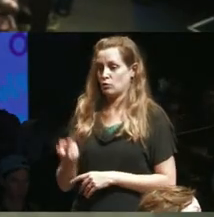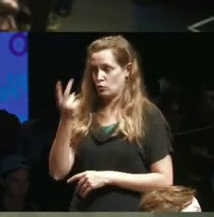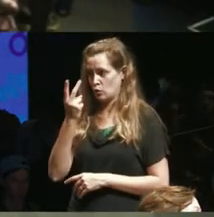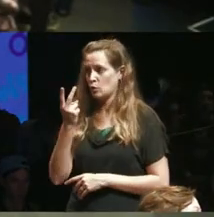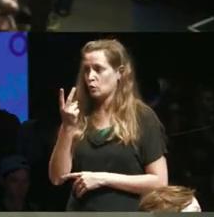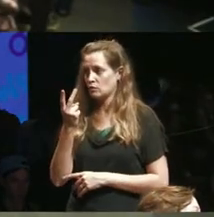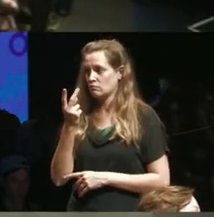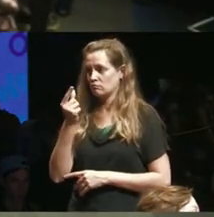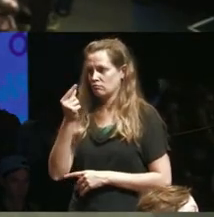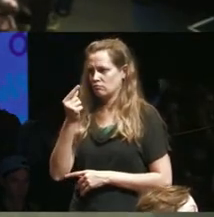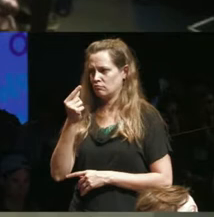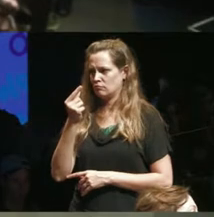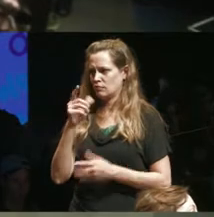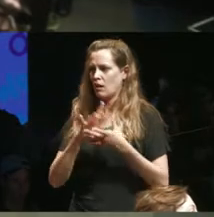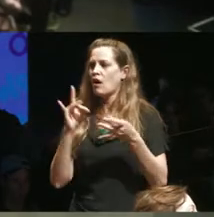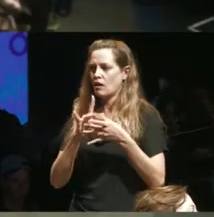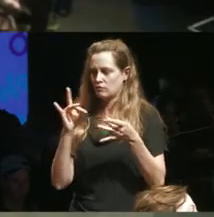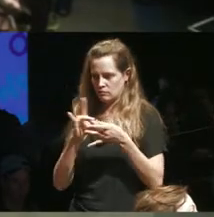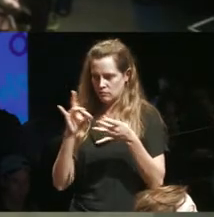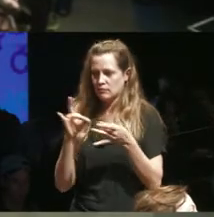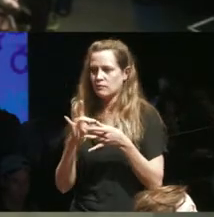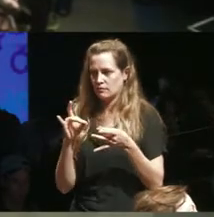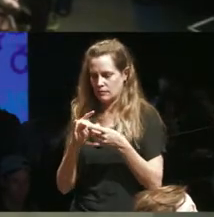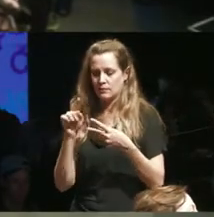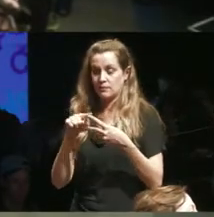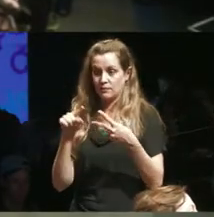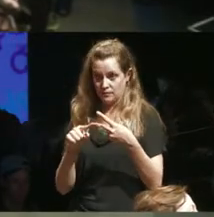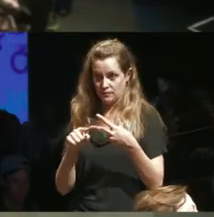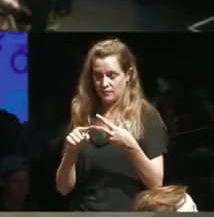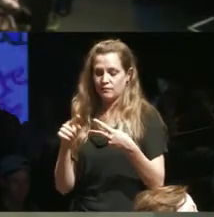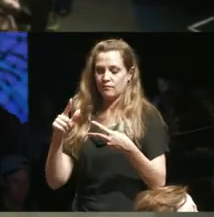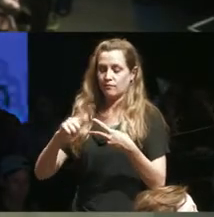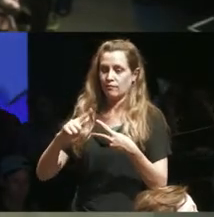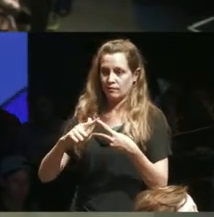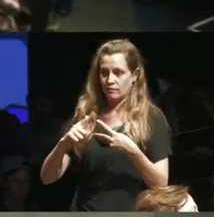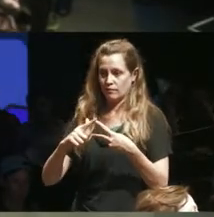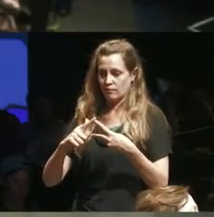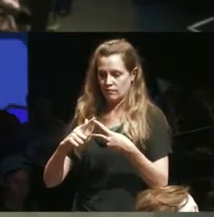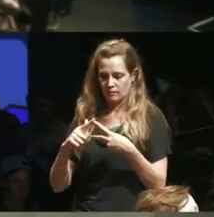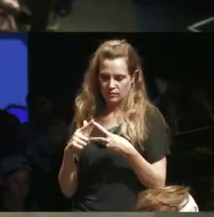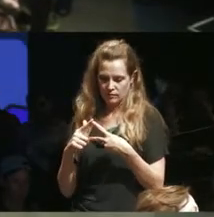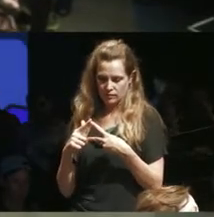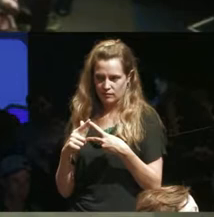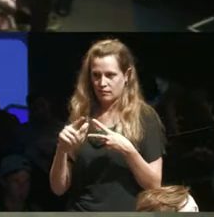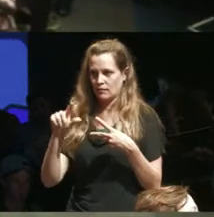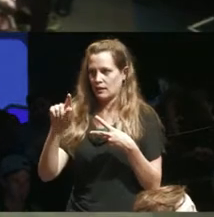disability and the first one is what may be called the Terry Fox narrative you